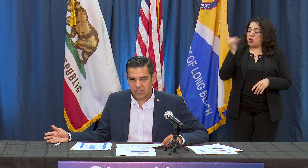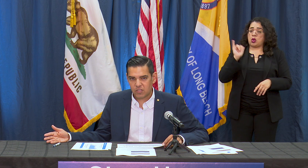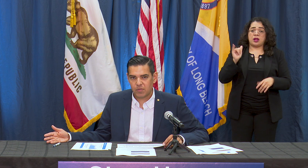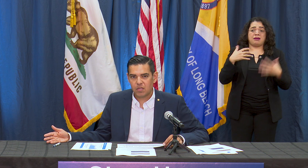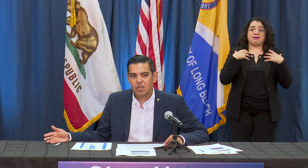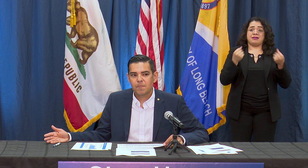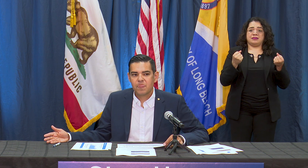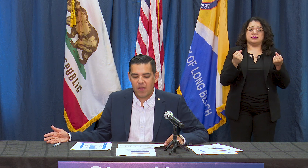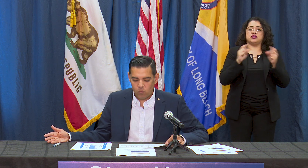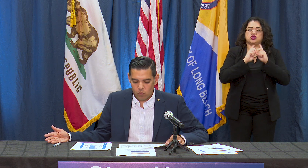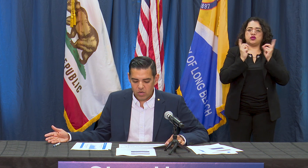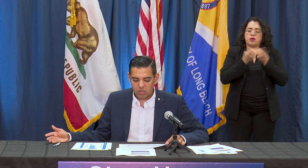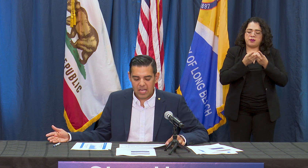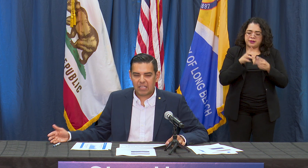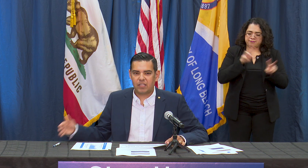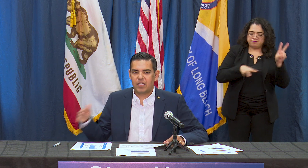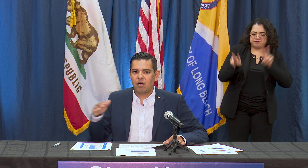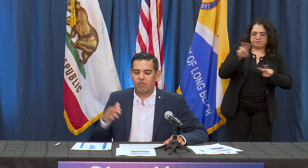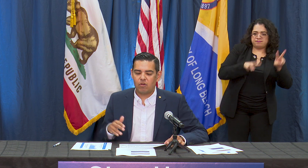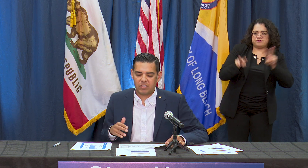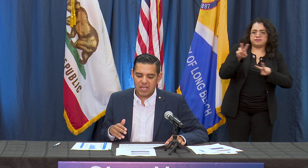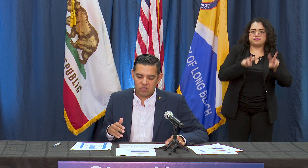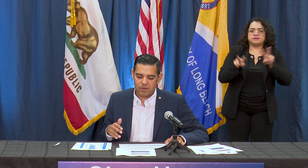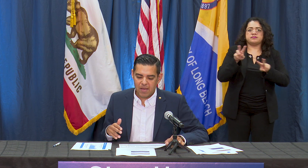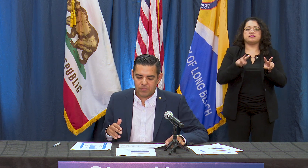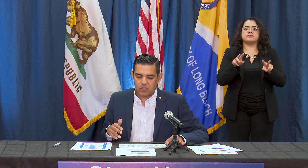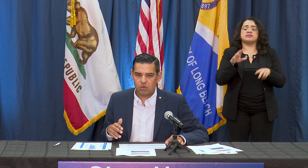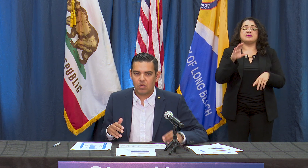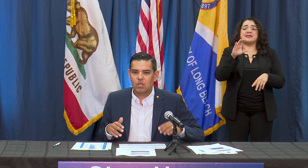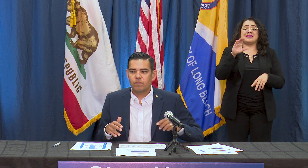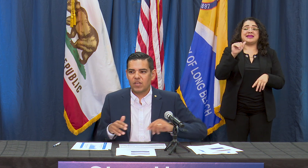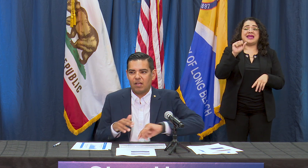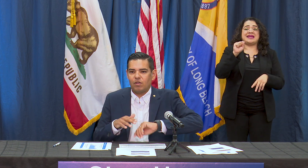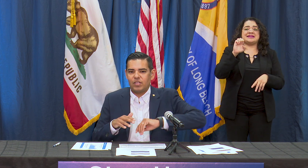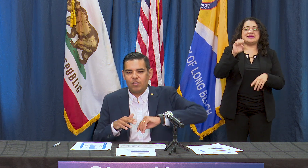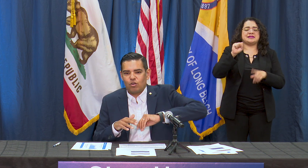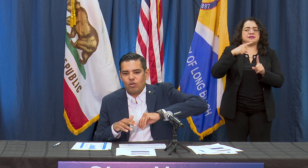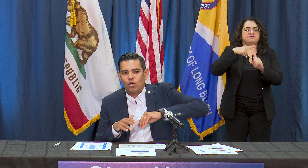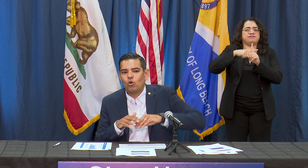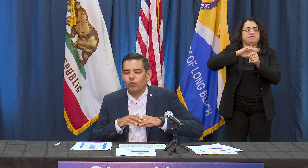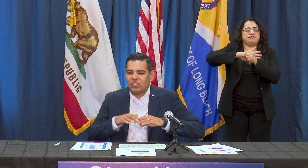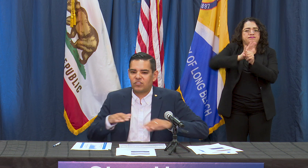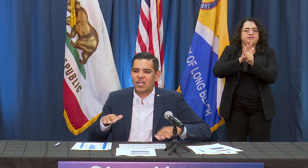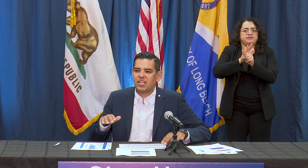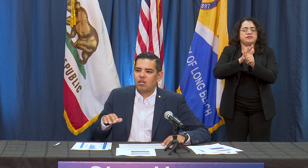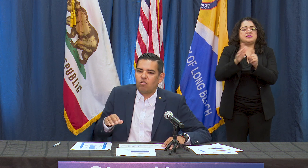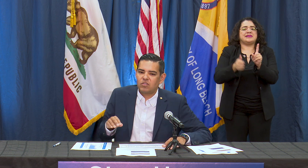assessment that we are likely, on cases by episode, either holding steady or in